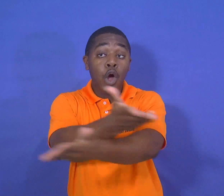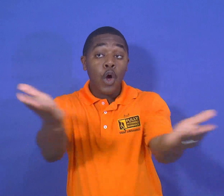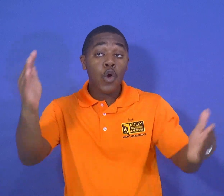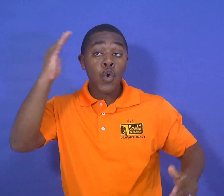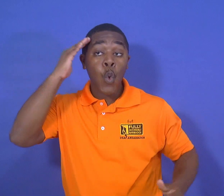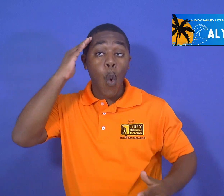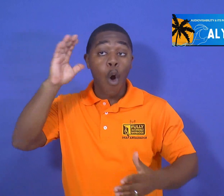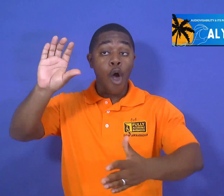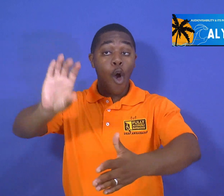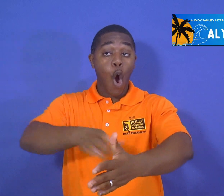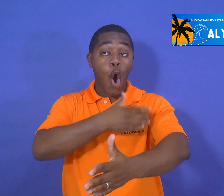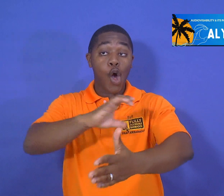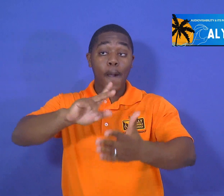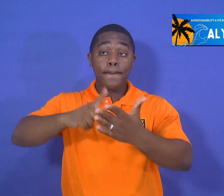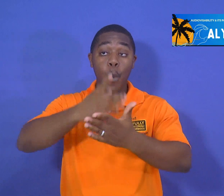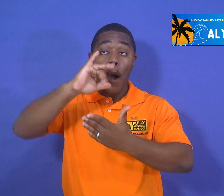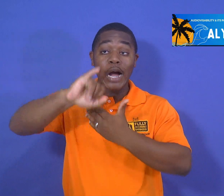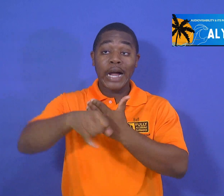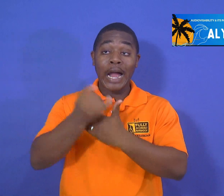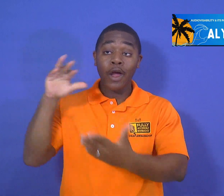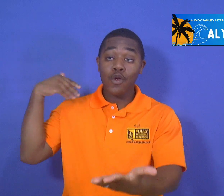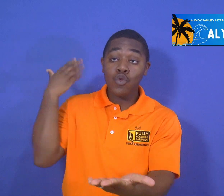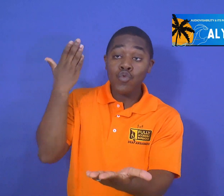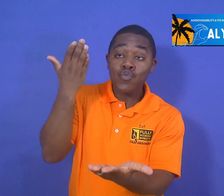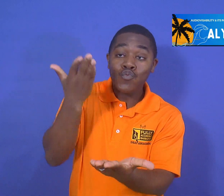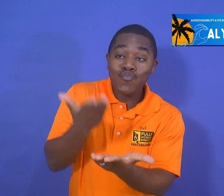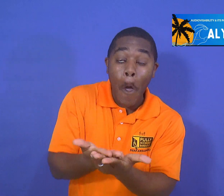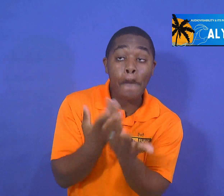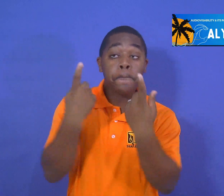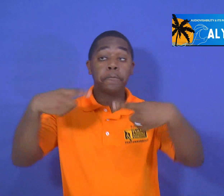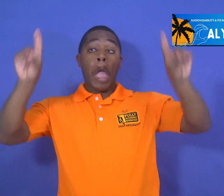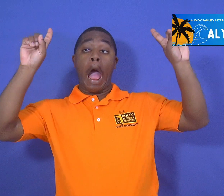you know it is time for the Calypso project